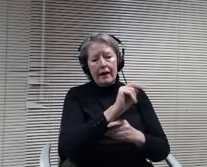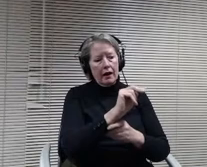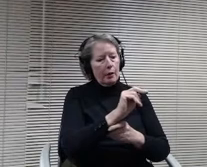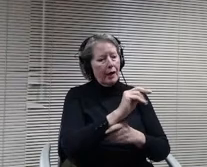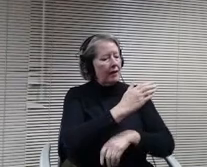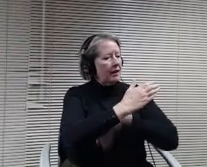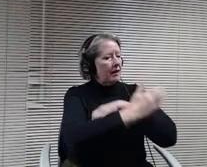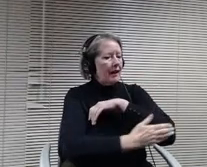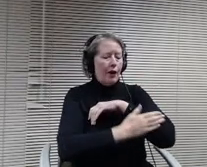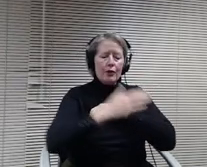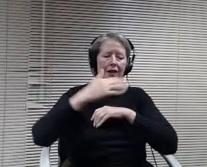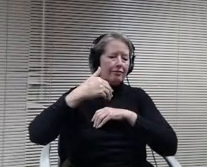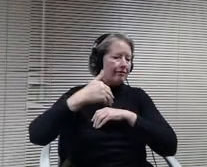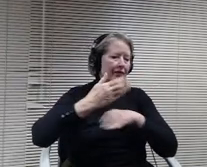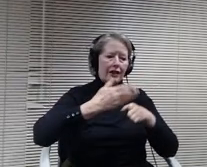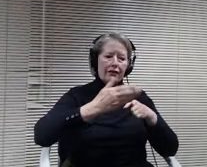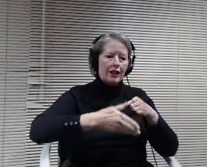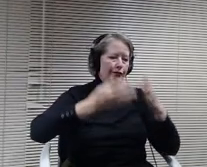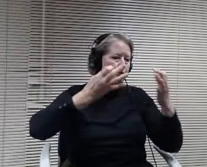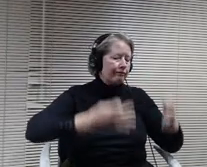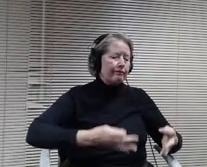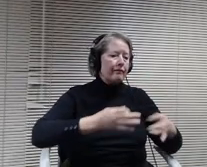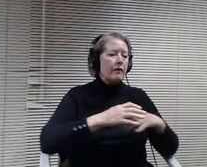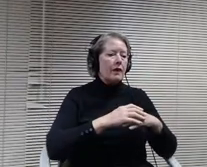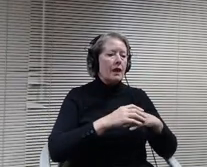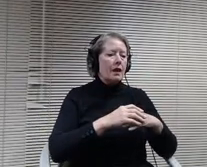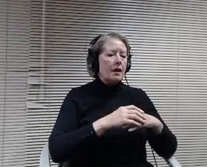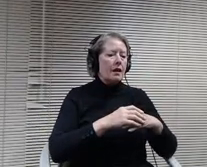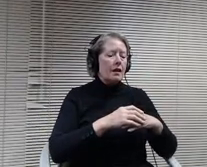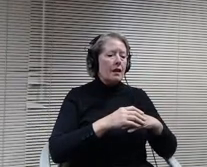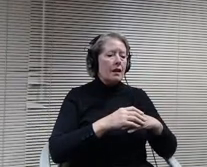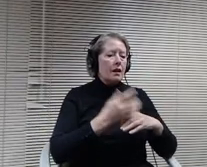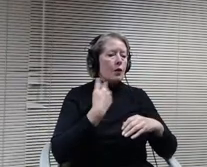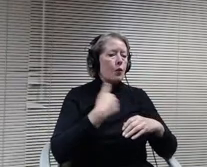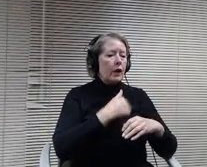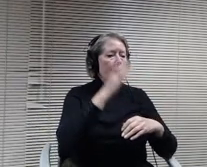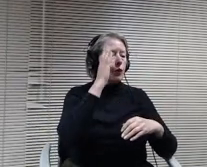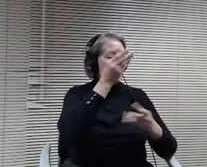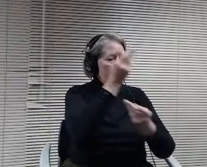yet, so we'll certainly keep the board informed about that as well as our community.